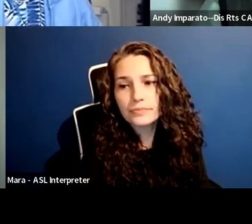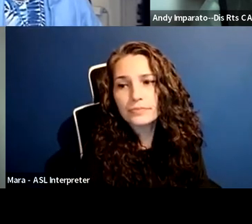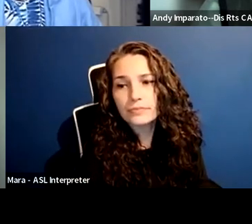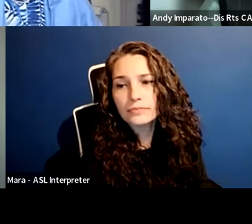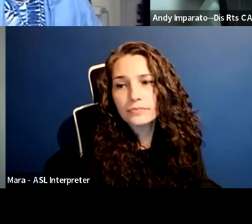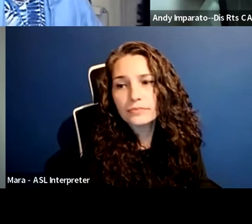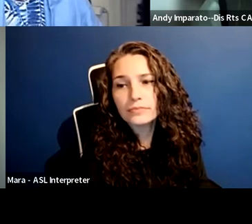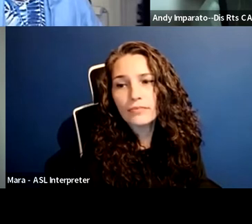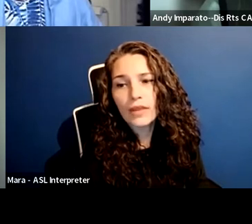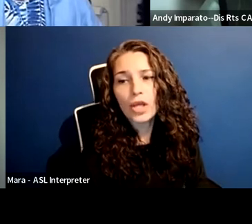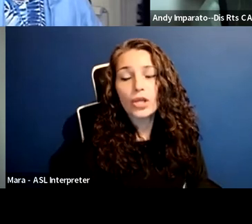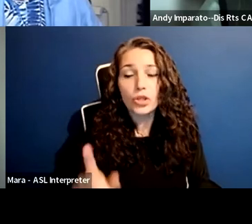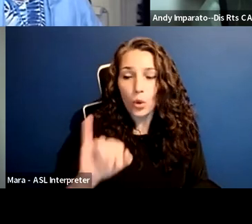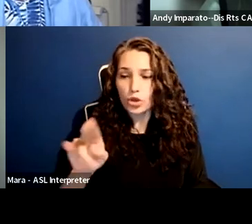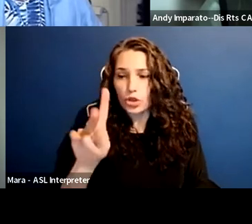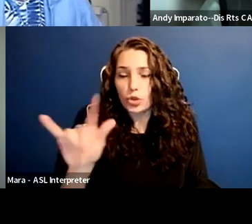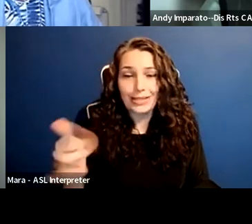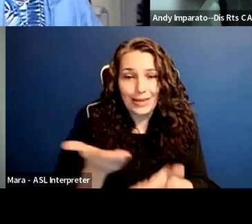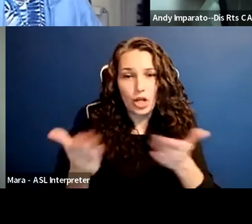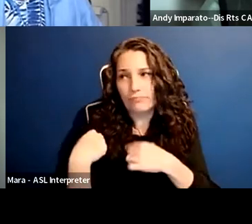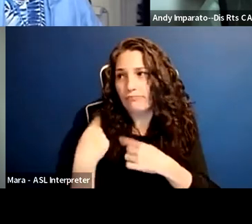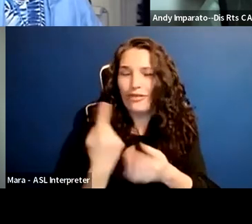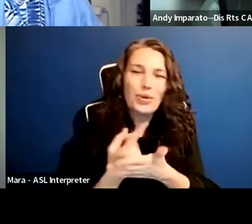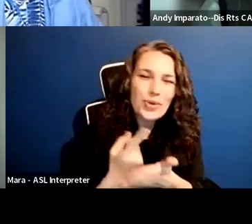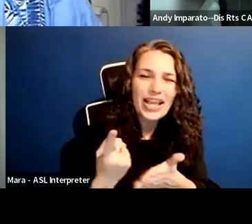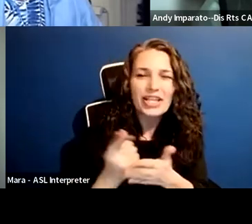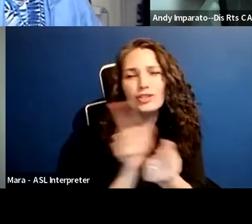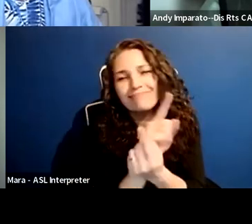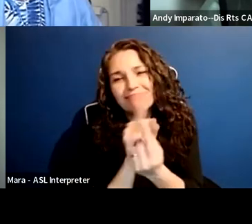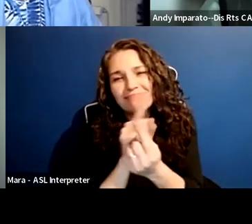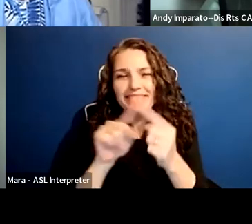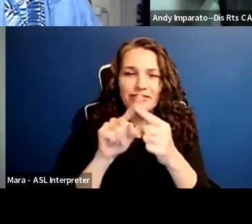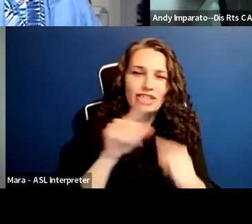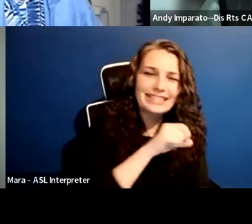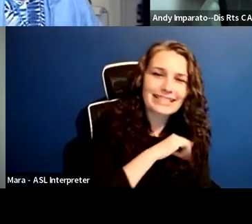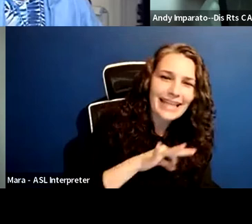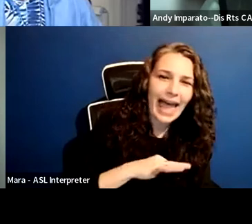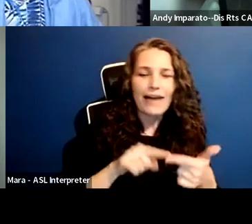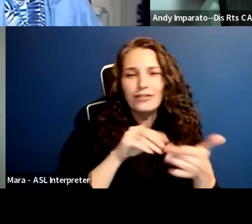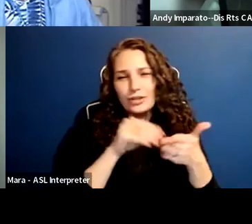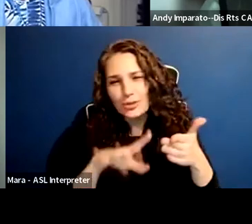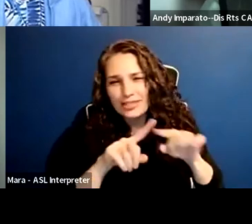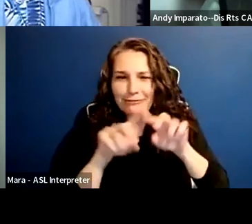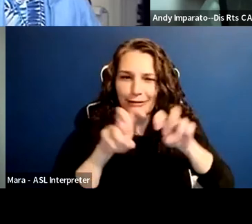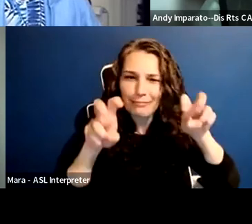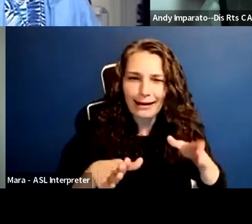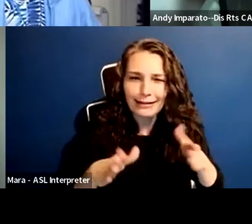be in different groups of people, and get to know us a little bit. And I want to brag for just a moment and tell you